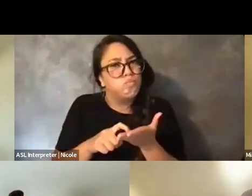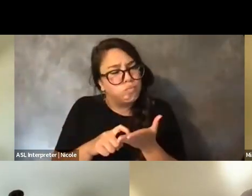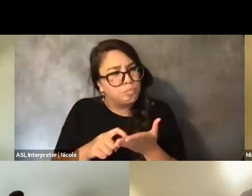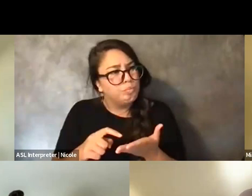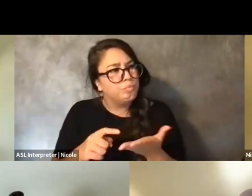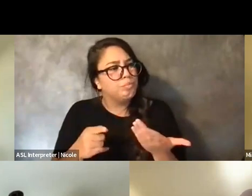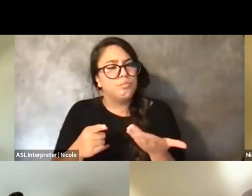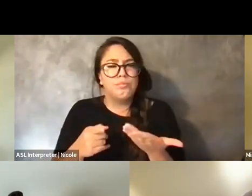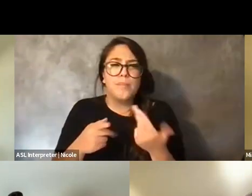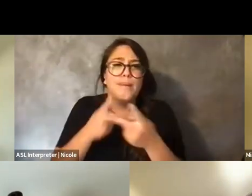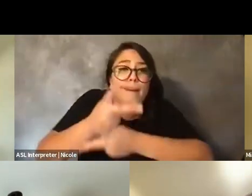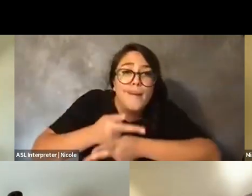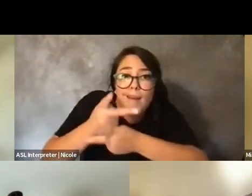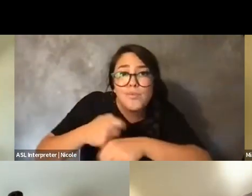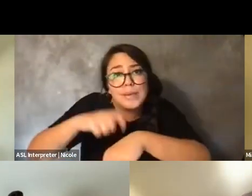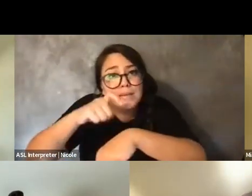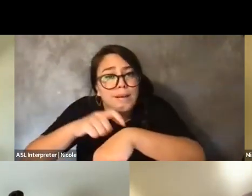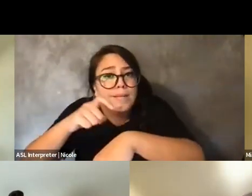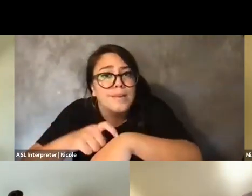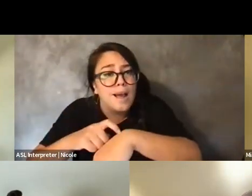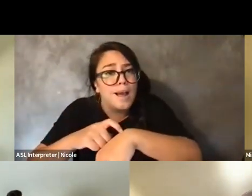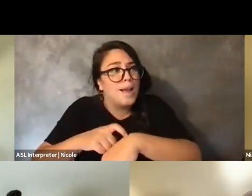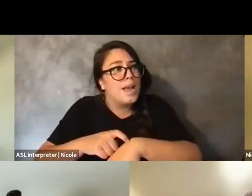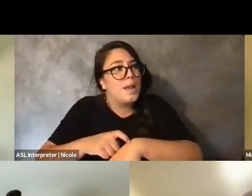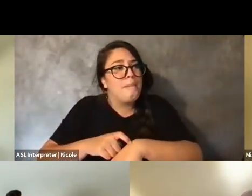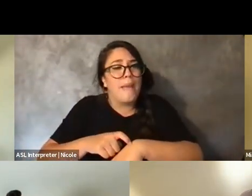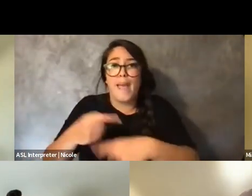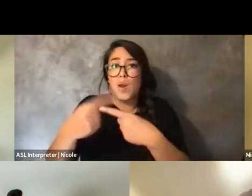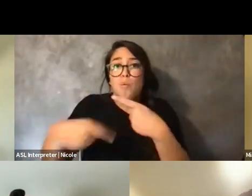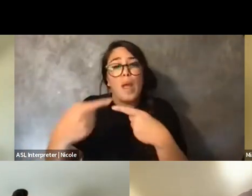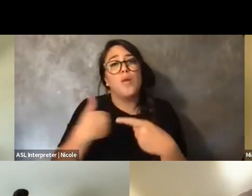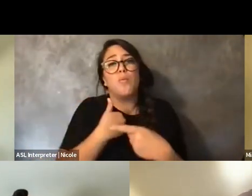and what that can offer and how people can feel when we really take our time with this work, I think.